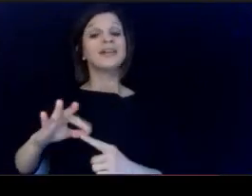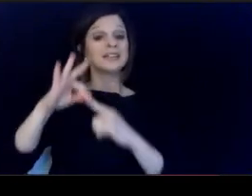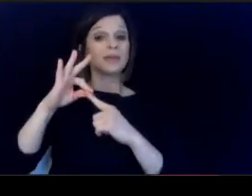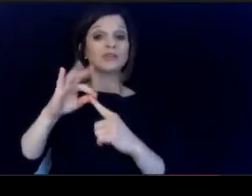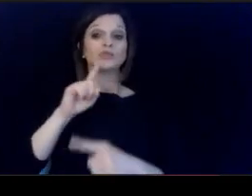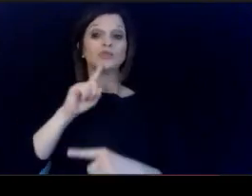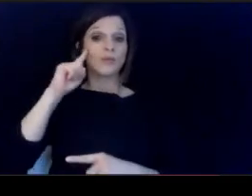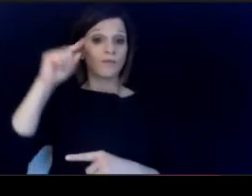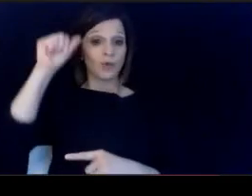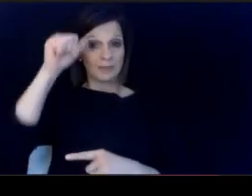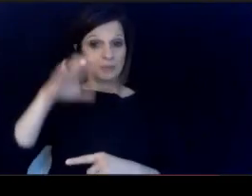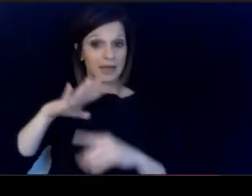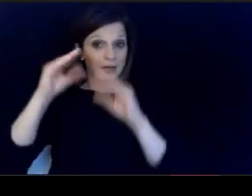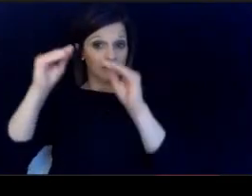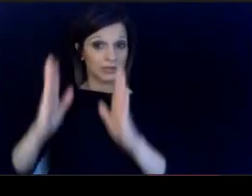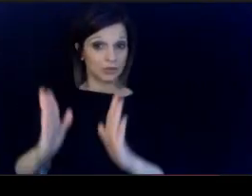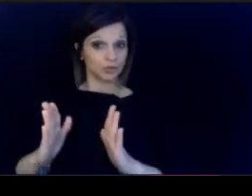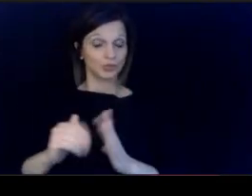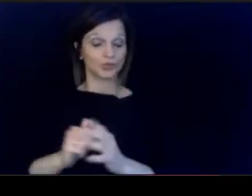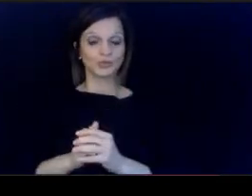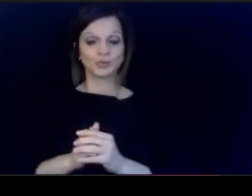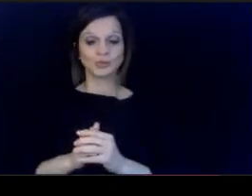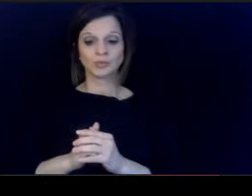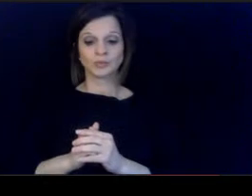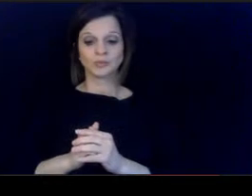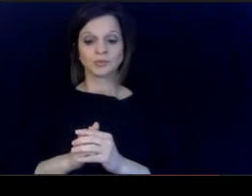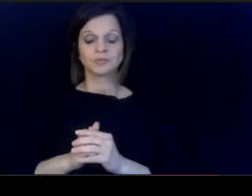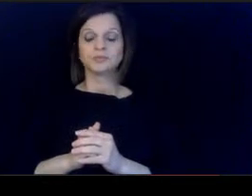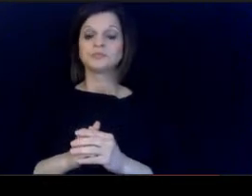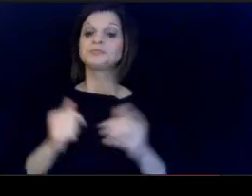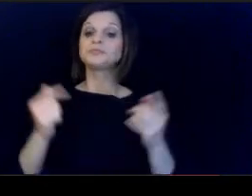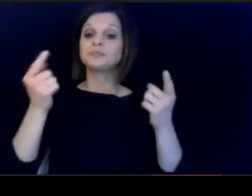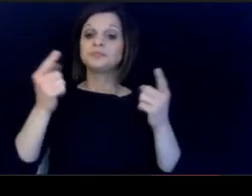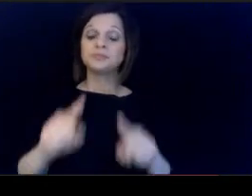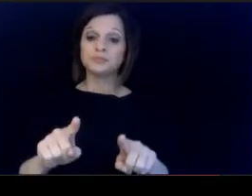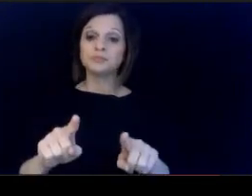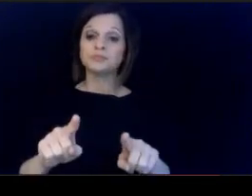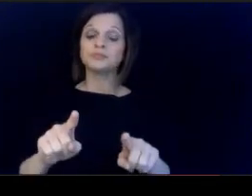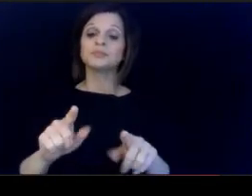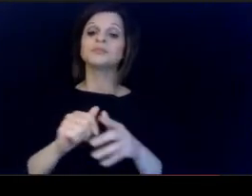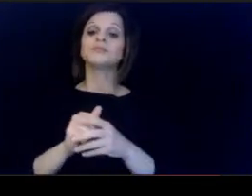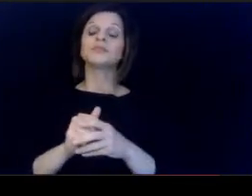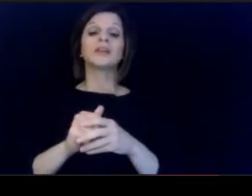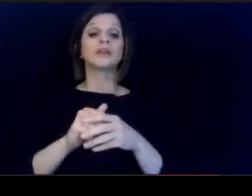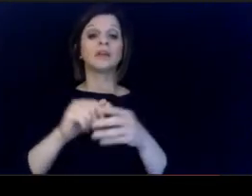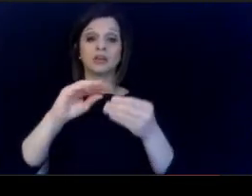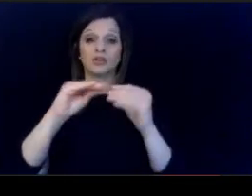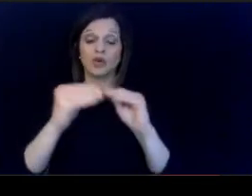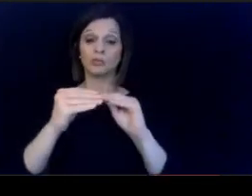male teachers. The result? has been that numerically we have.